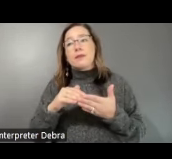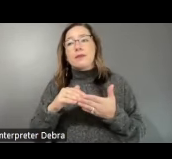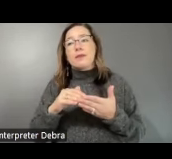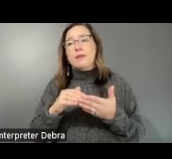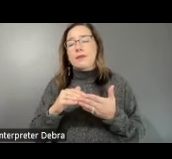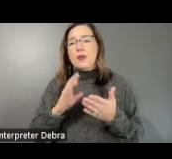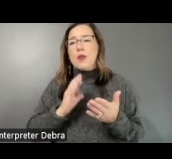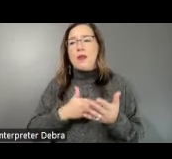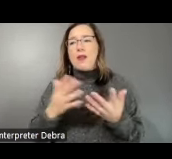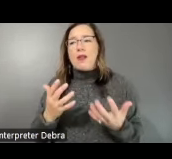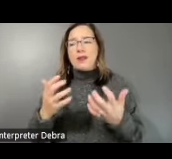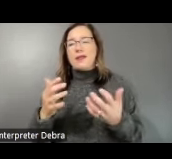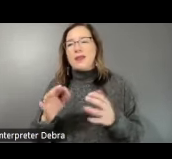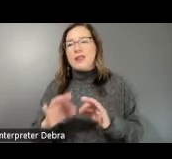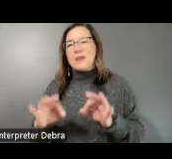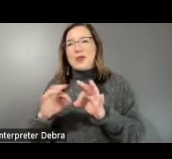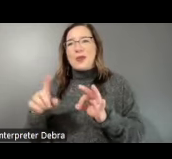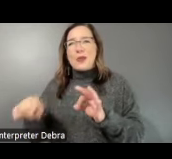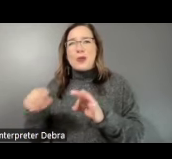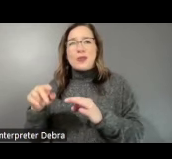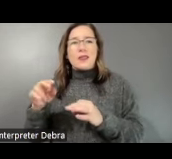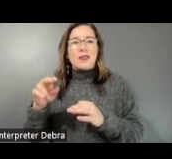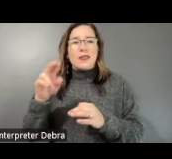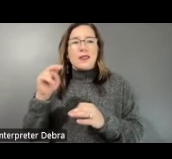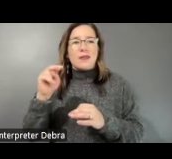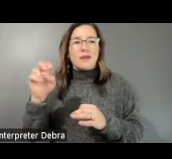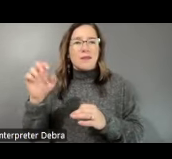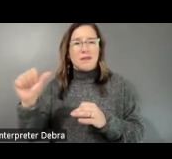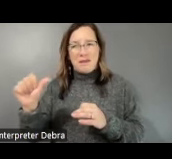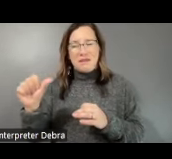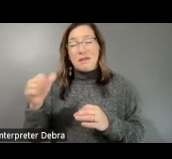especially our colleagues from the National Endowment for the Arts. Thank you. Of course, it's